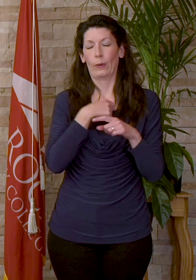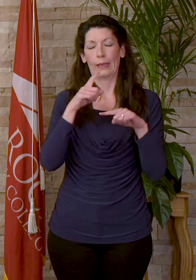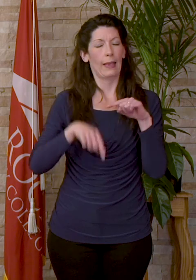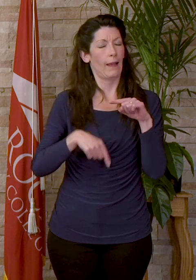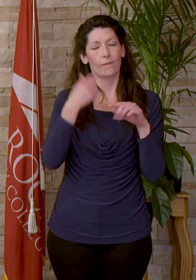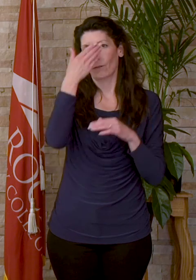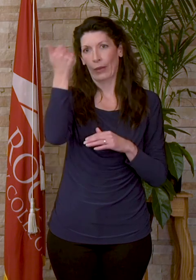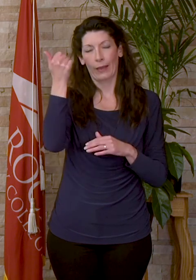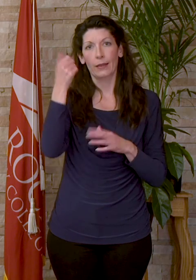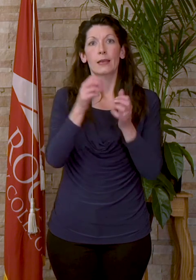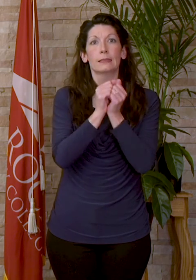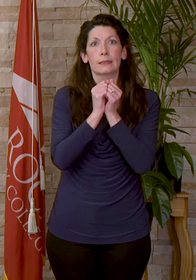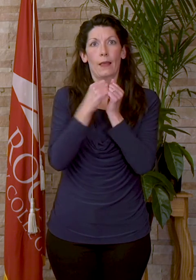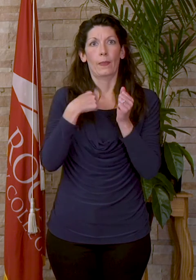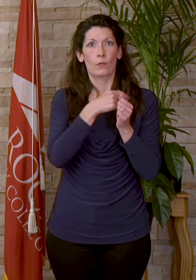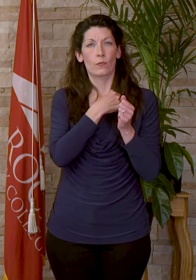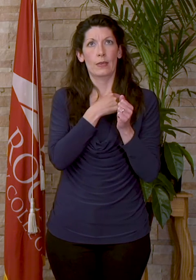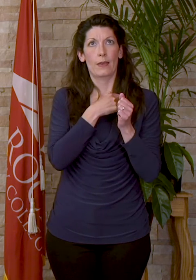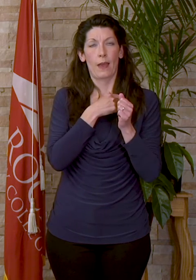Together we have met the challenges that this year has brought us.